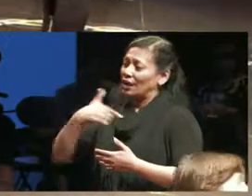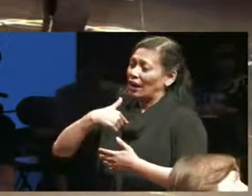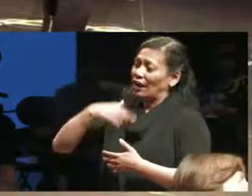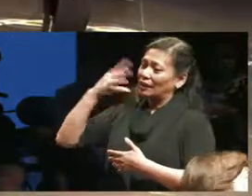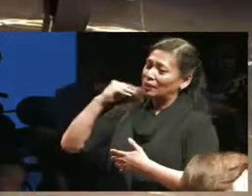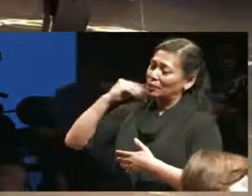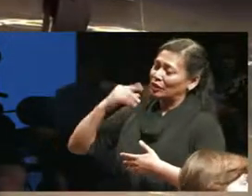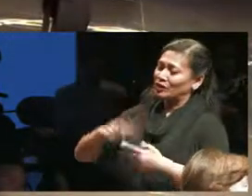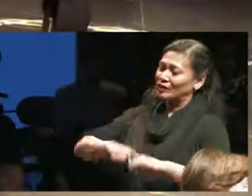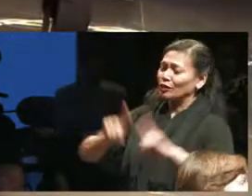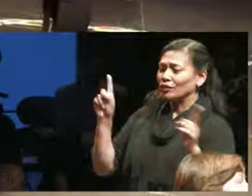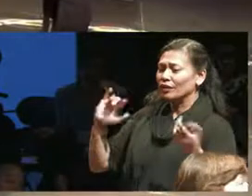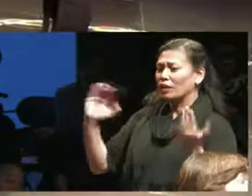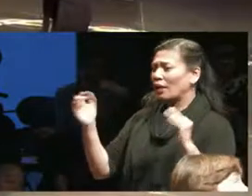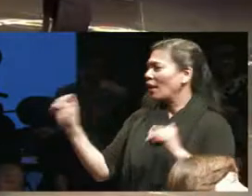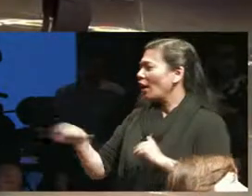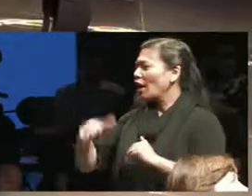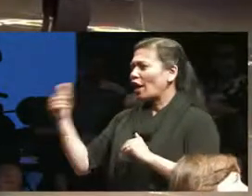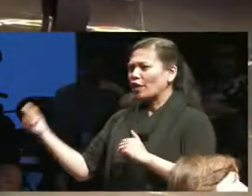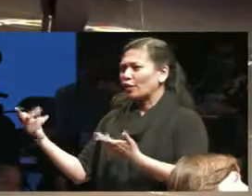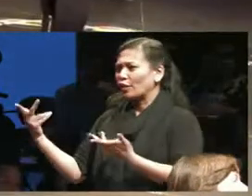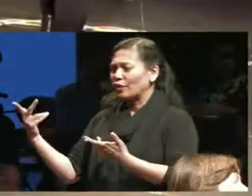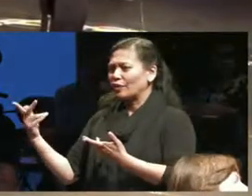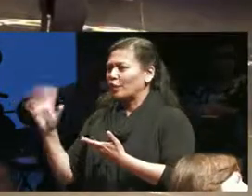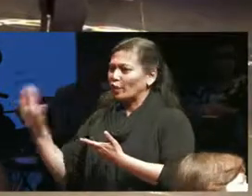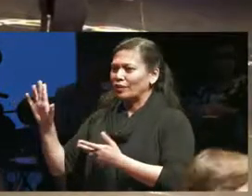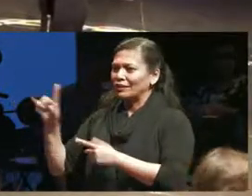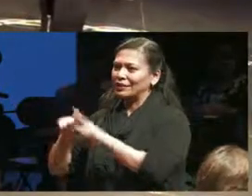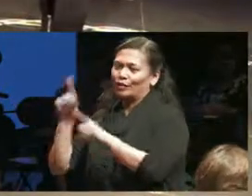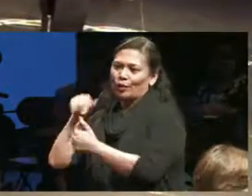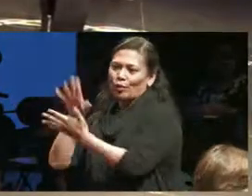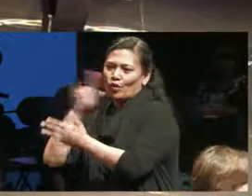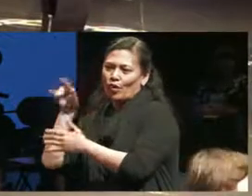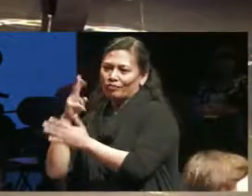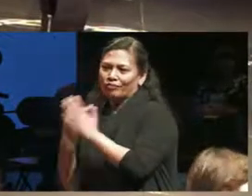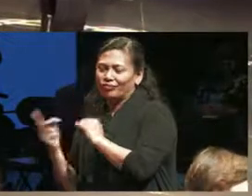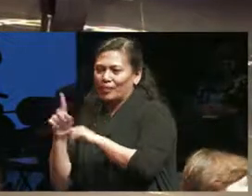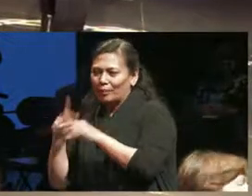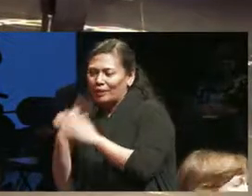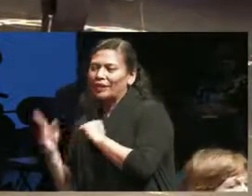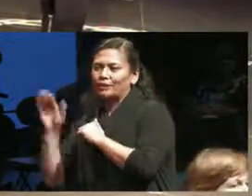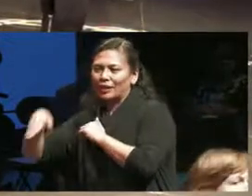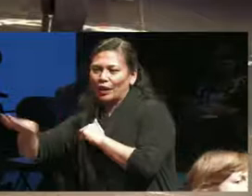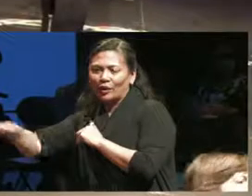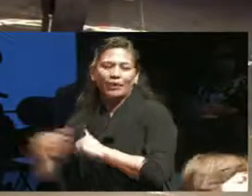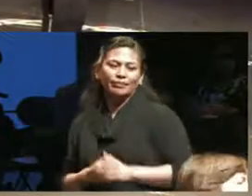others have experienced precarity and violence referencing specifically to